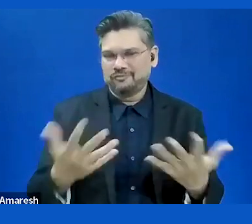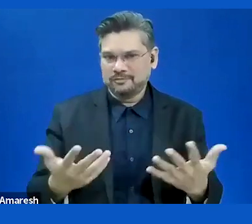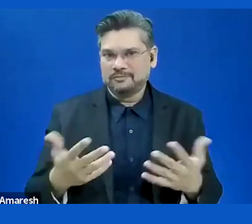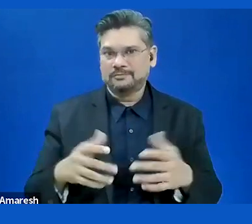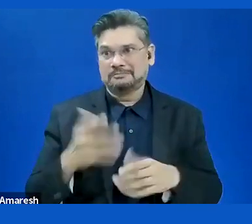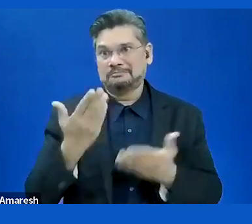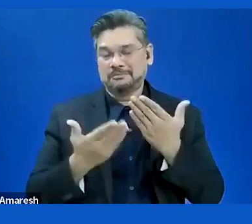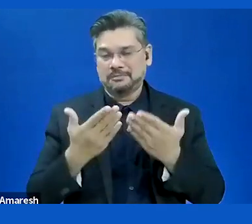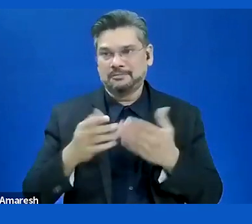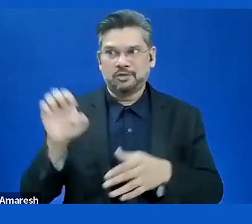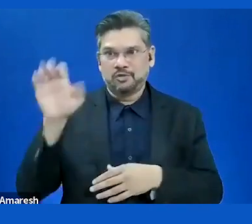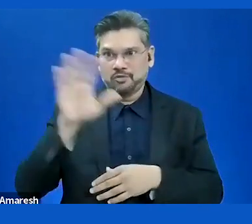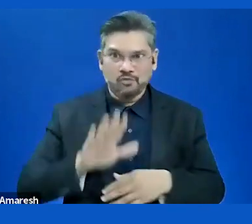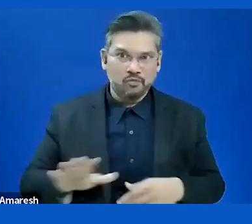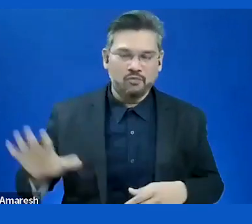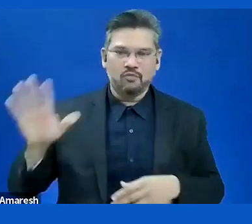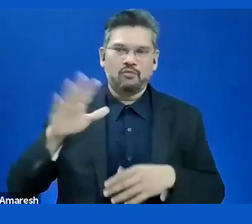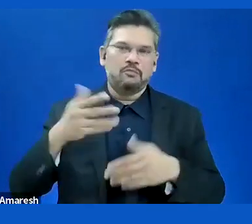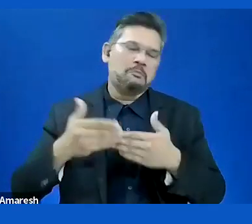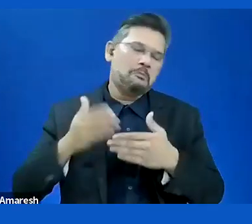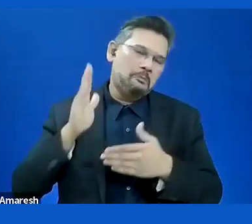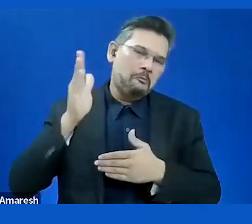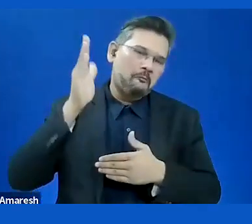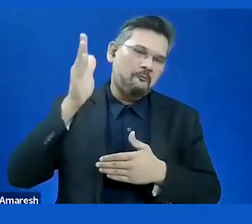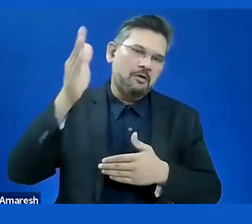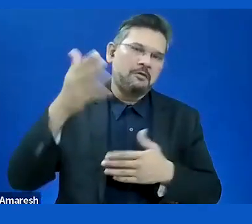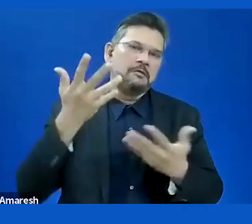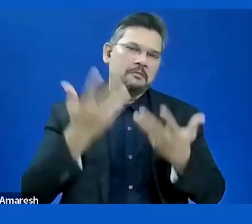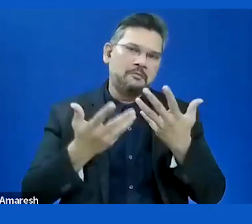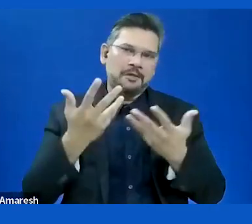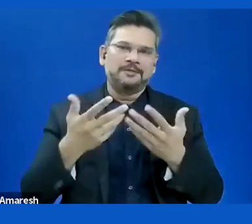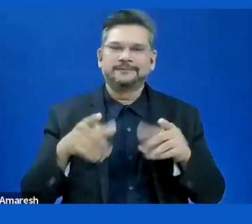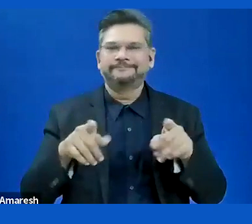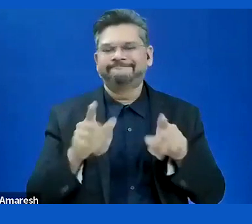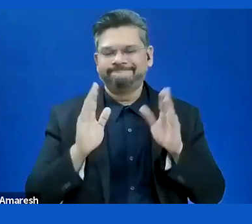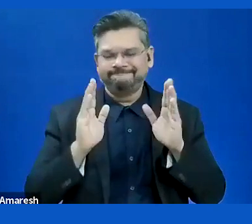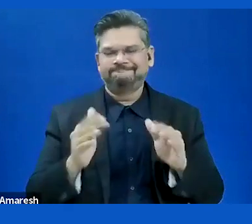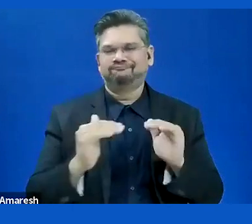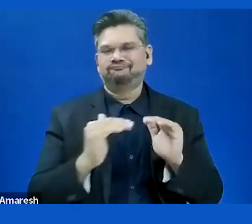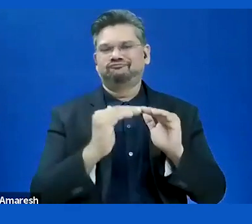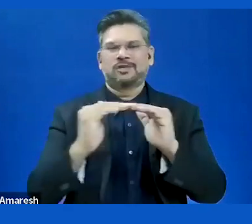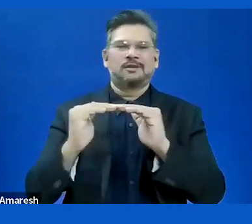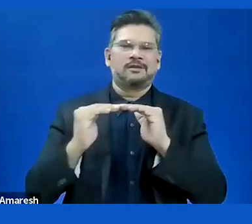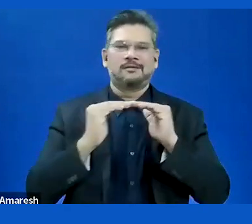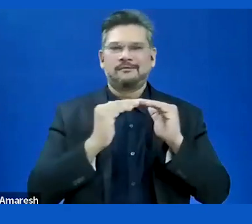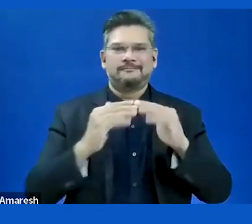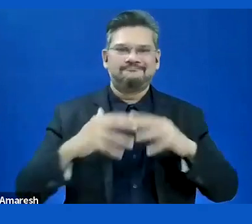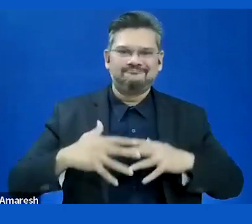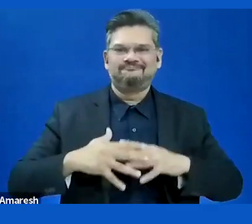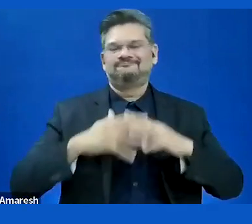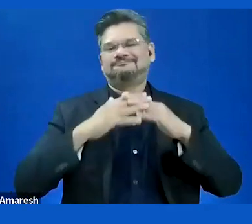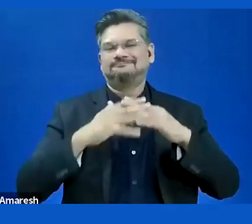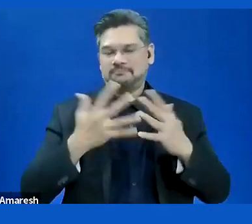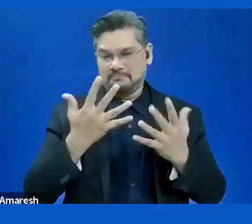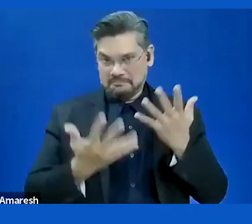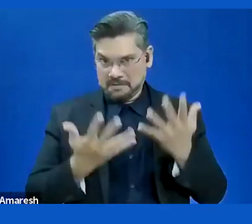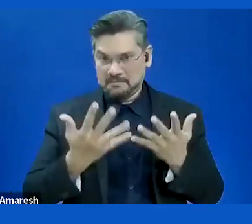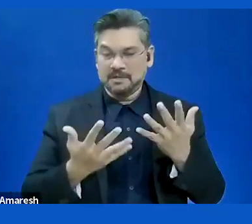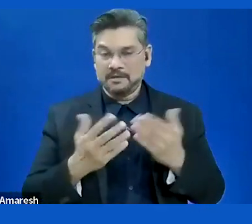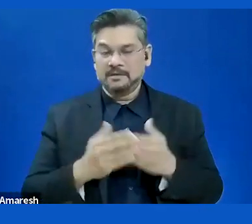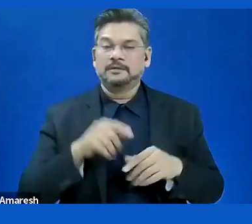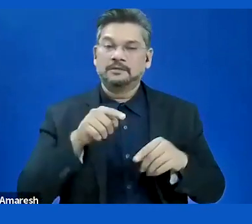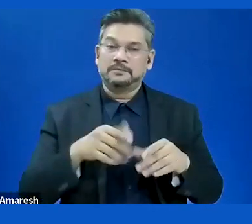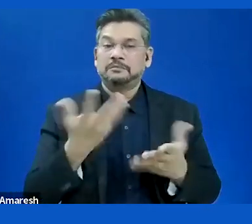into the minimum requirements and standards. And that would include understandability.